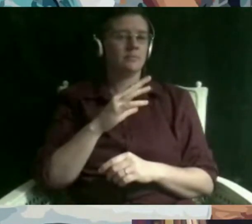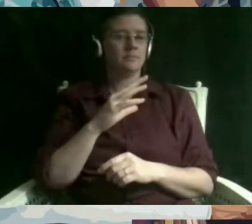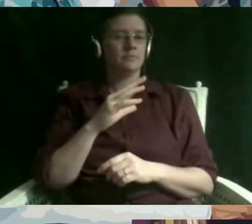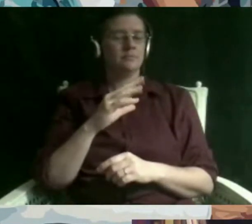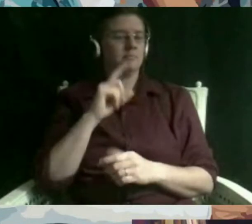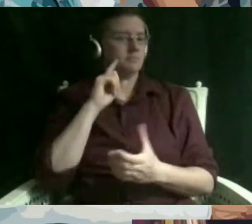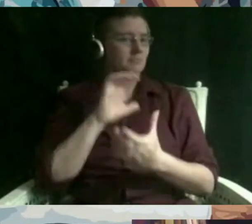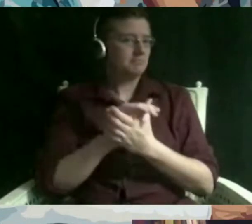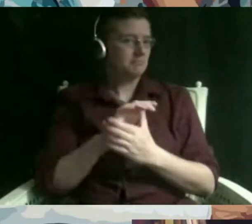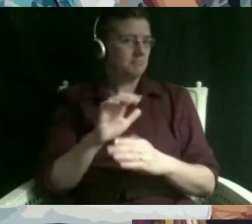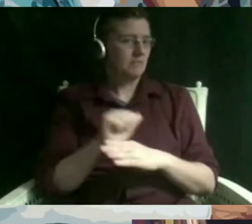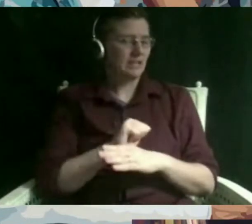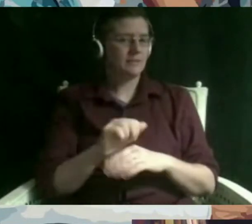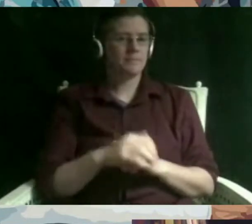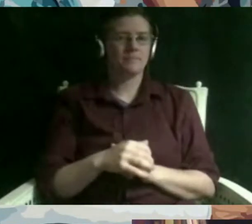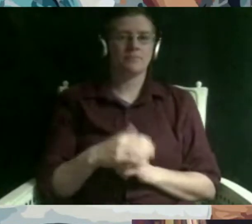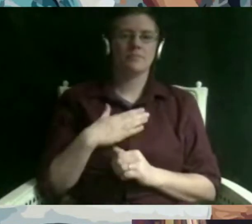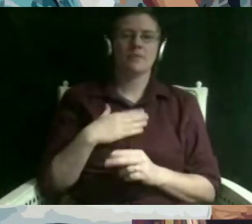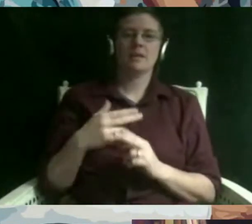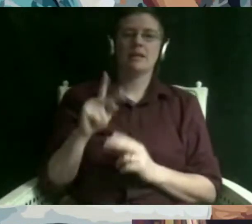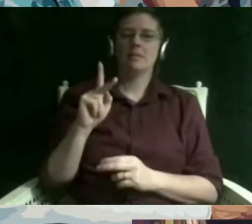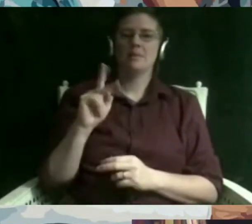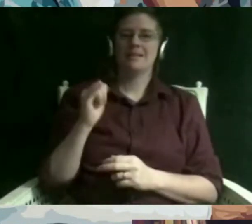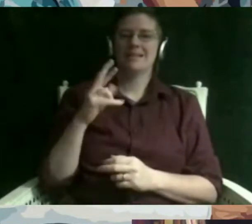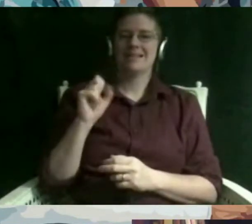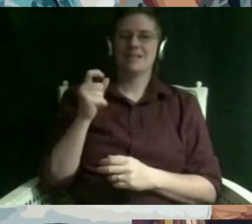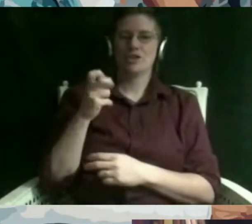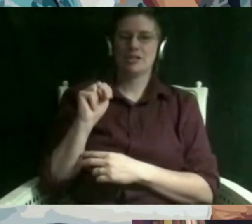hi um my name is kirsten miller um i'm jewish